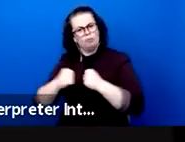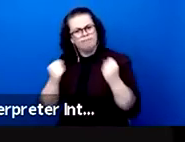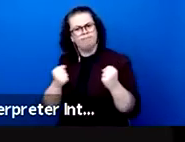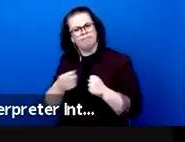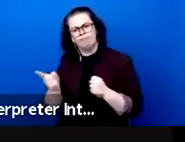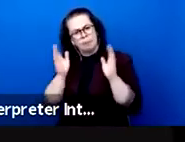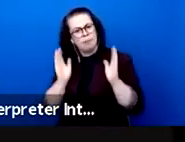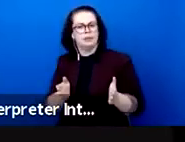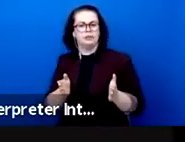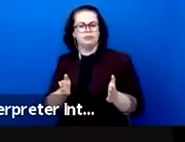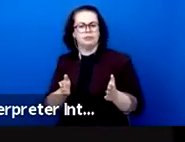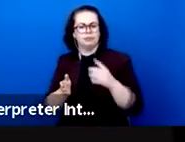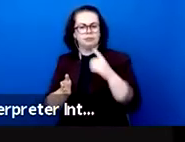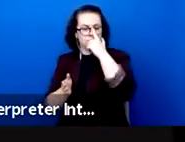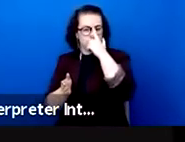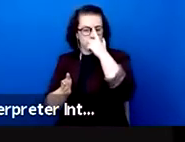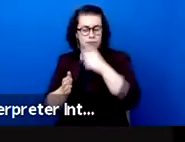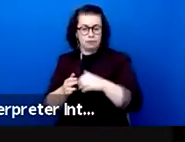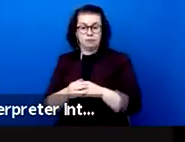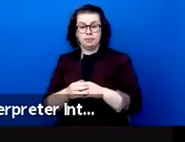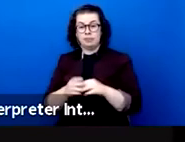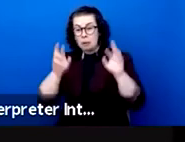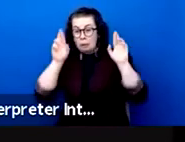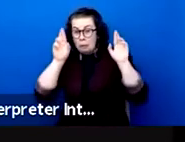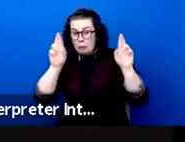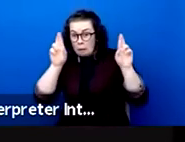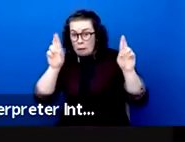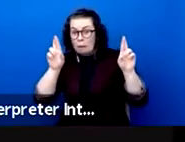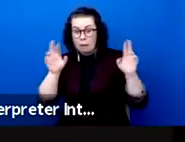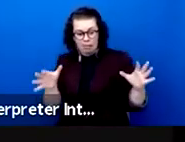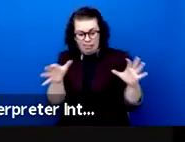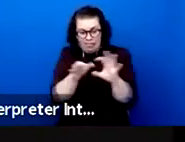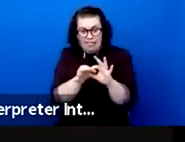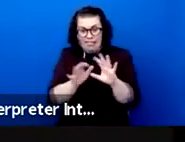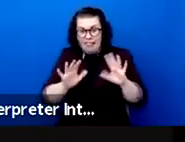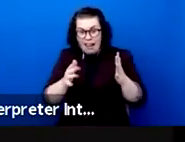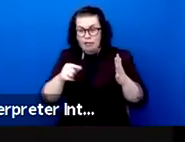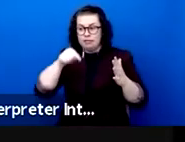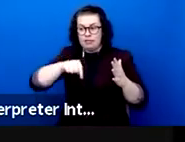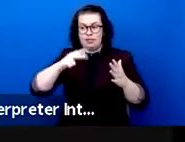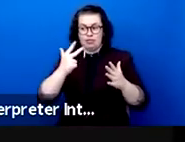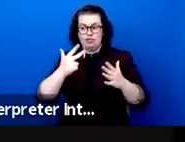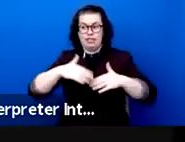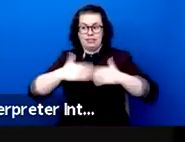All this will hopefully take shape during these three days of exchanges all this